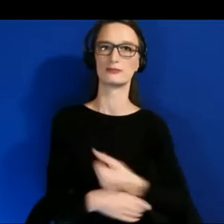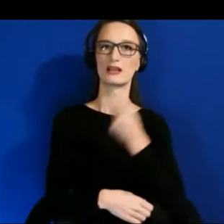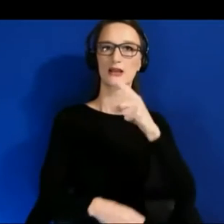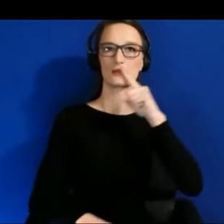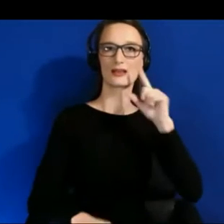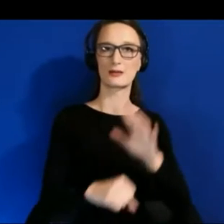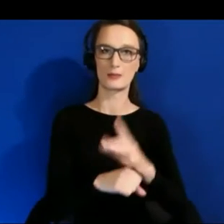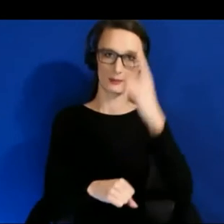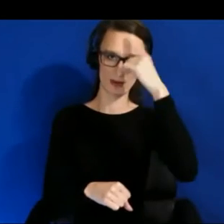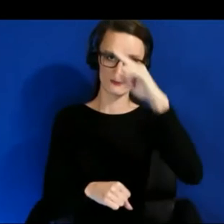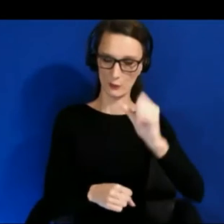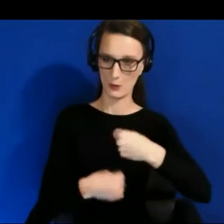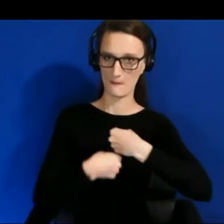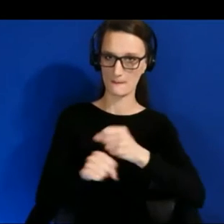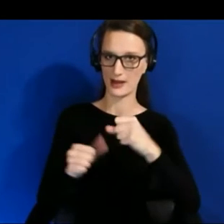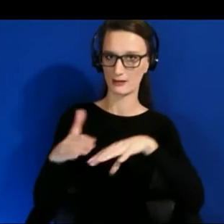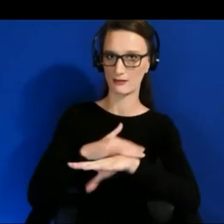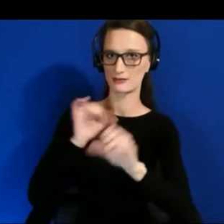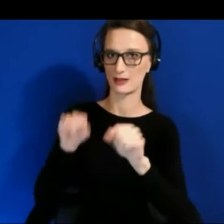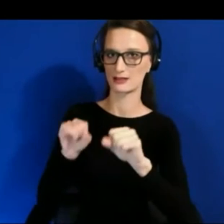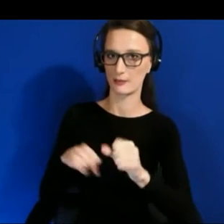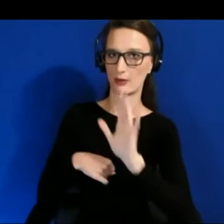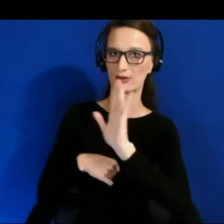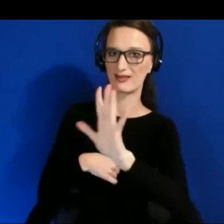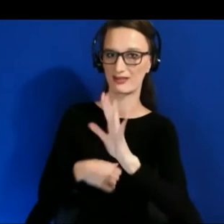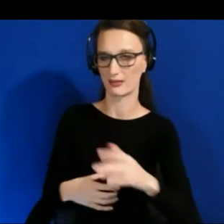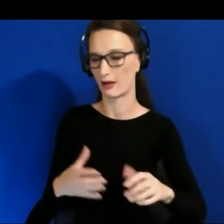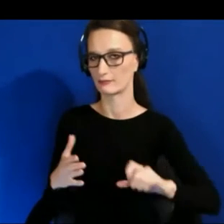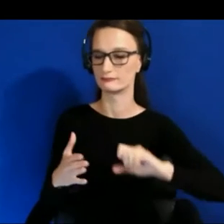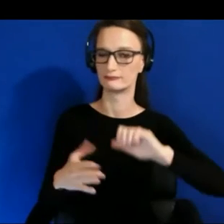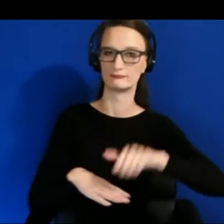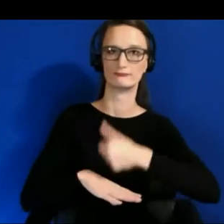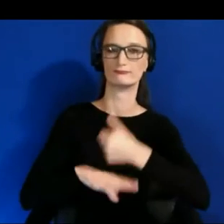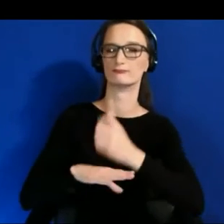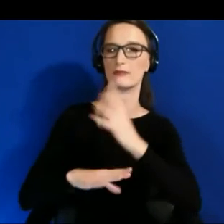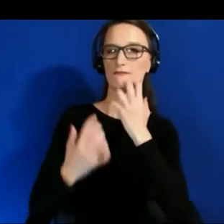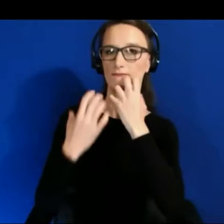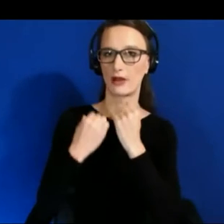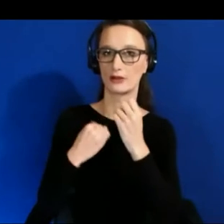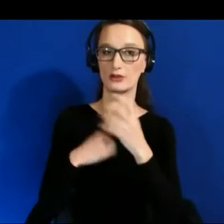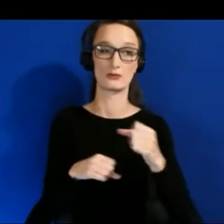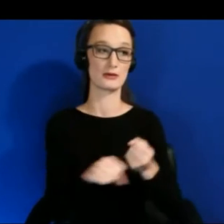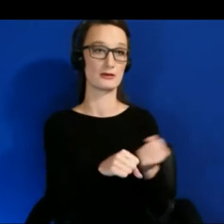I'm really happy to say next year we're going to have a gala called the Gaddies, and I hope